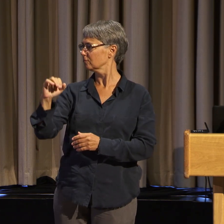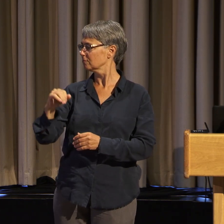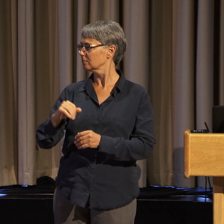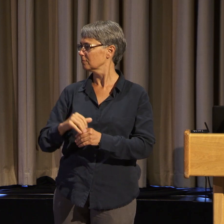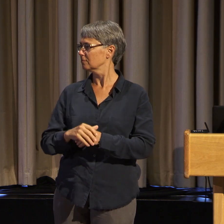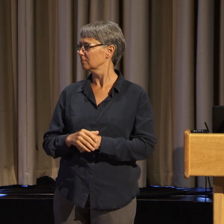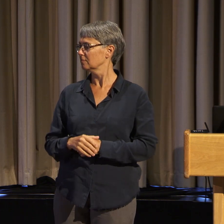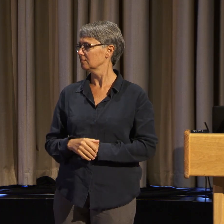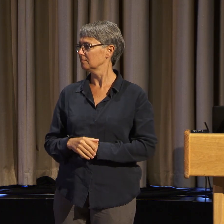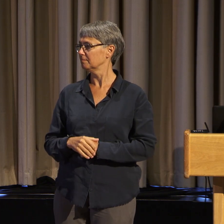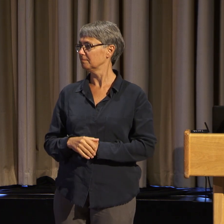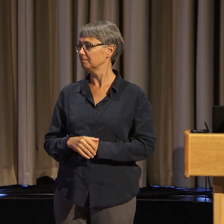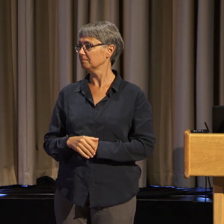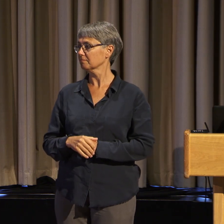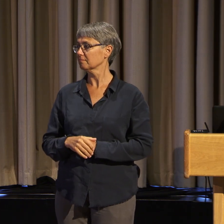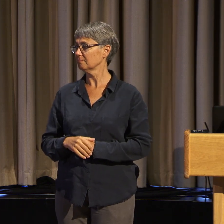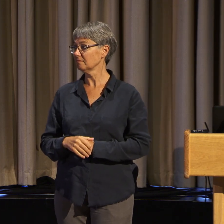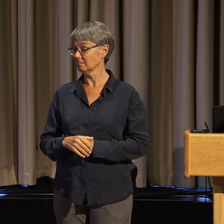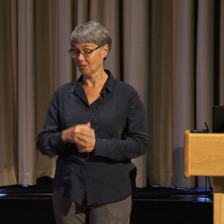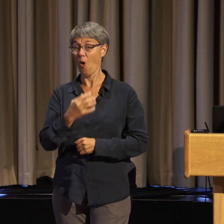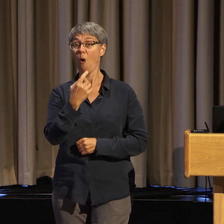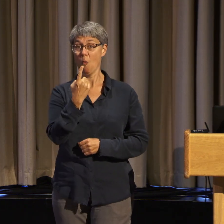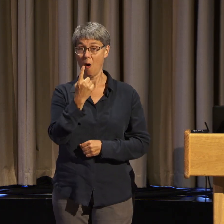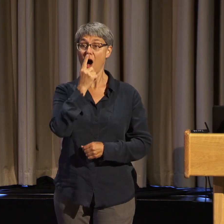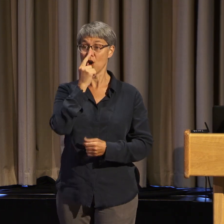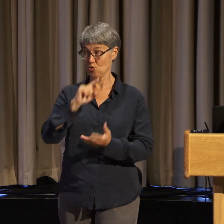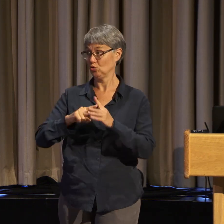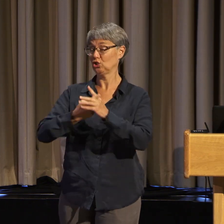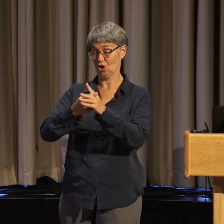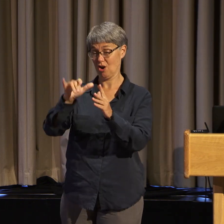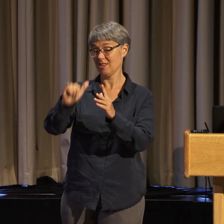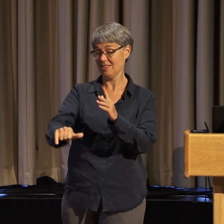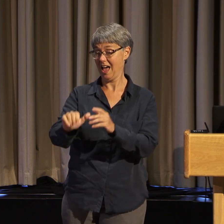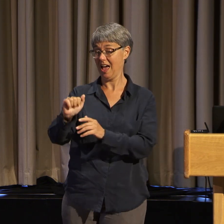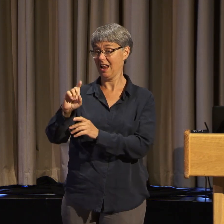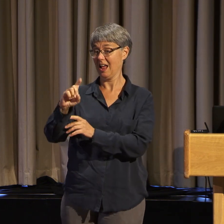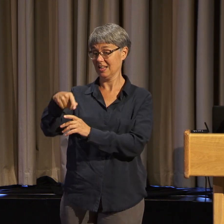actually marched with Dr. King on Selma on Bloody Sunday.